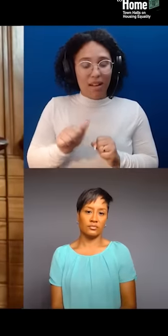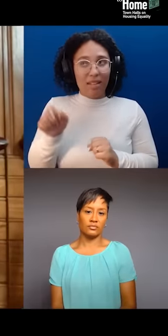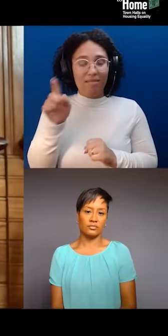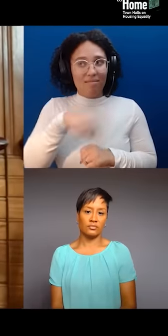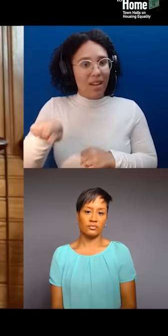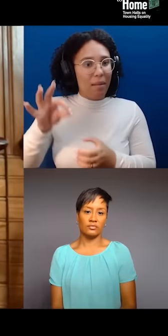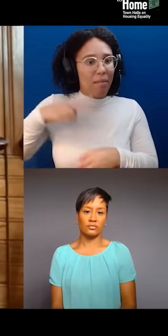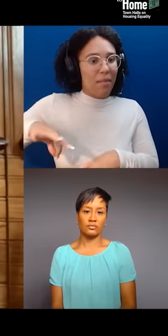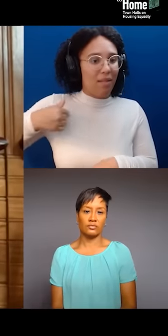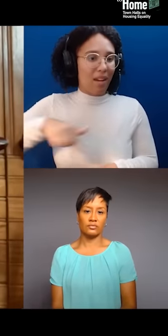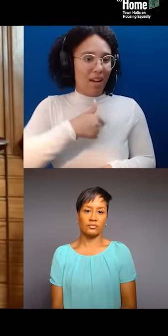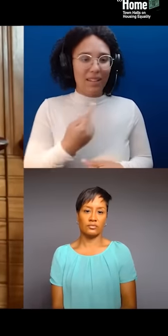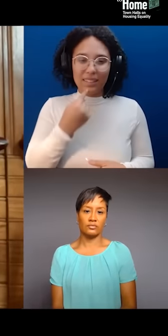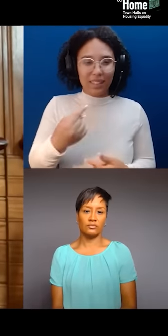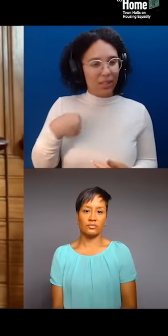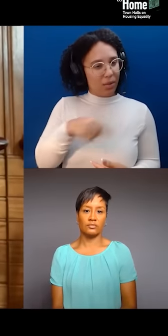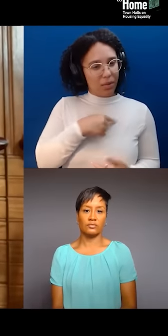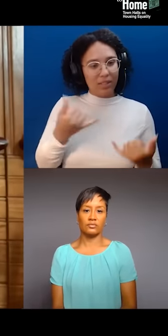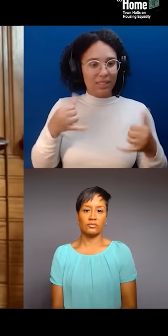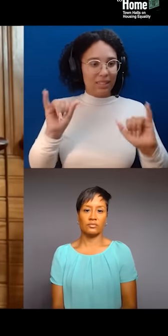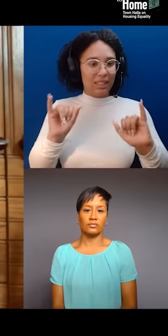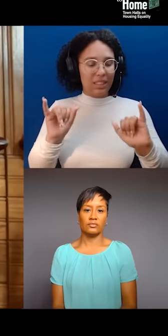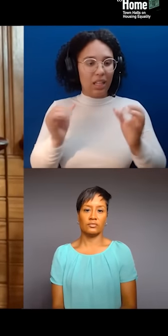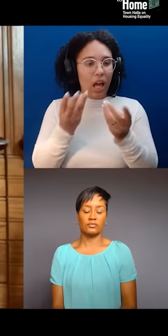So, that's, I think some of the fundamental ideas that,